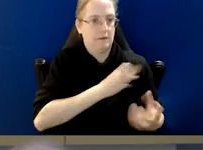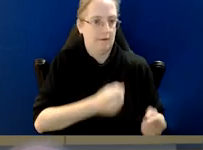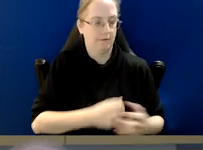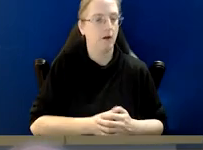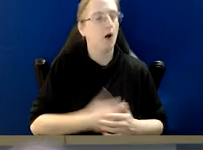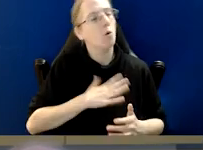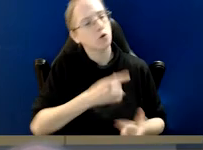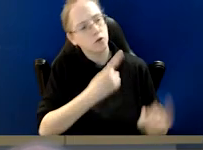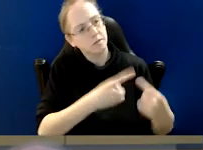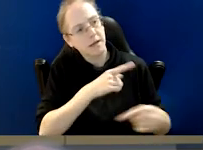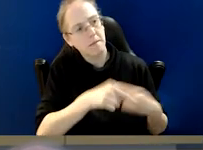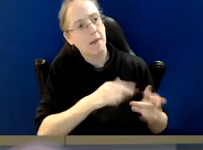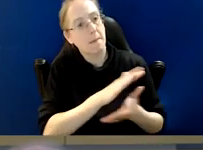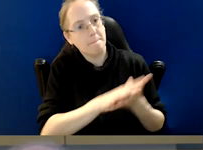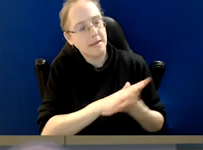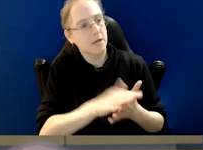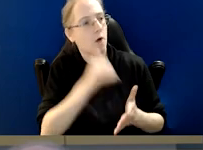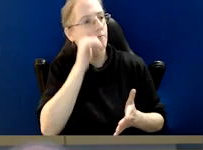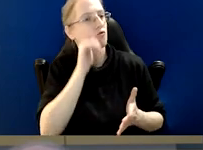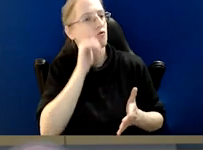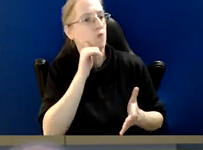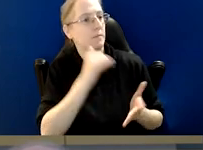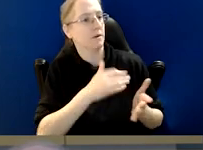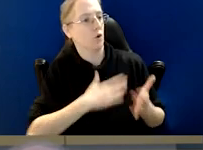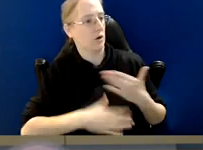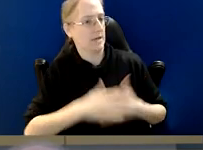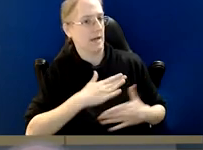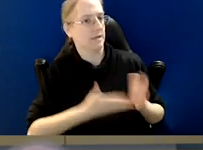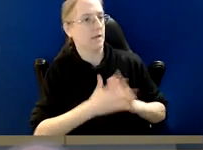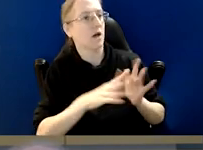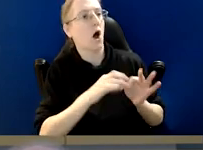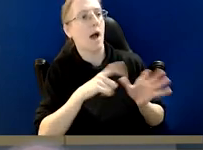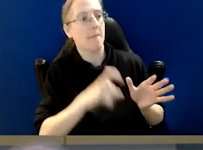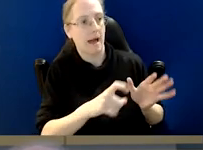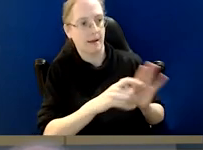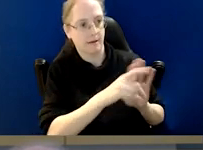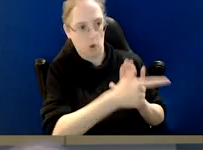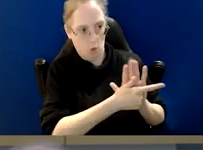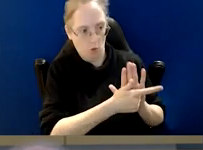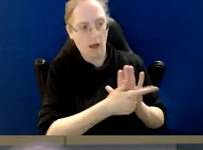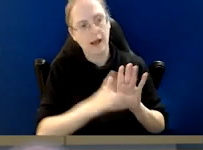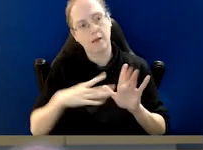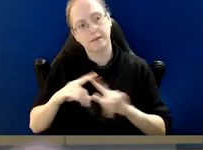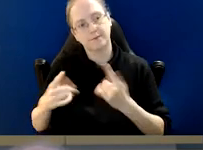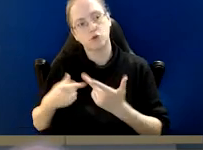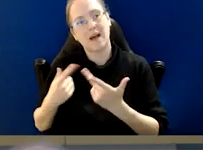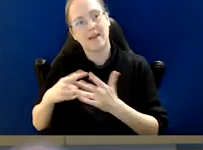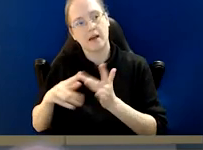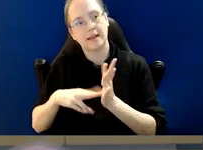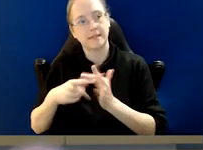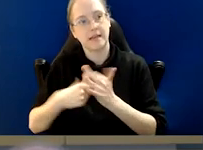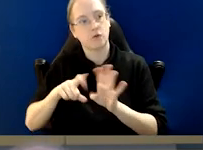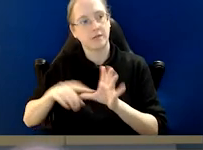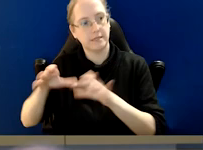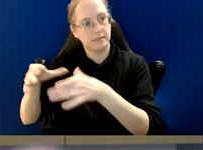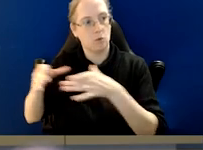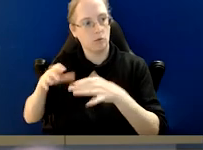a bit about your reflections on the definition of corrupt conduct under the IBAC Act and how that might differ to definitions for other integrity commissions.